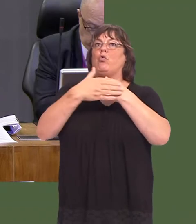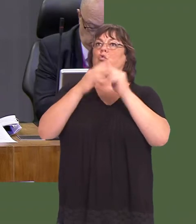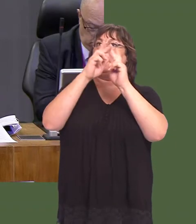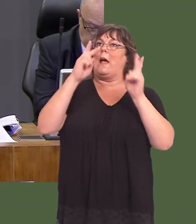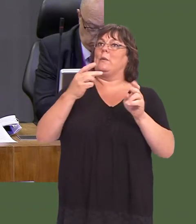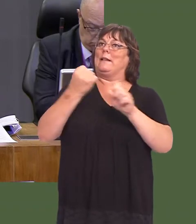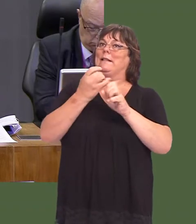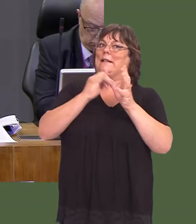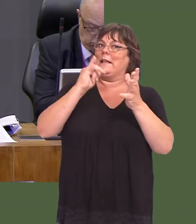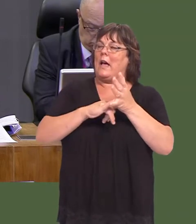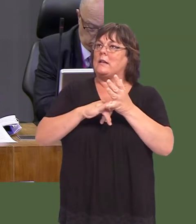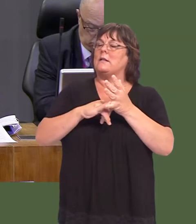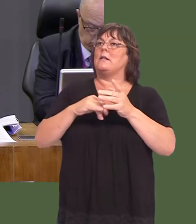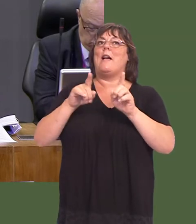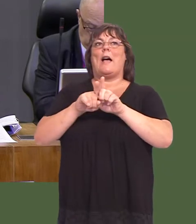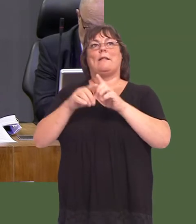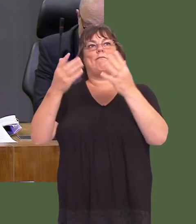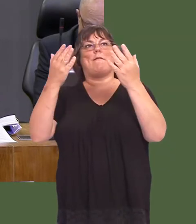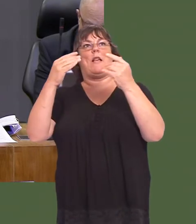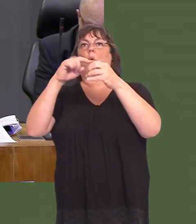and improving air quality.